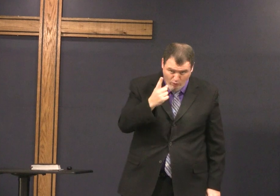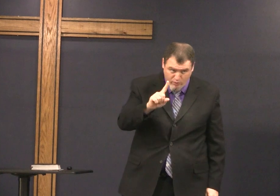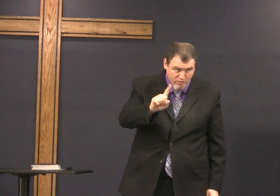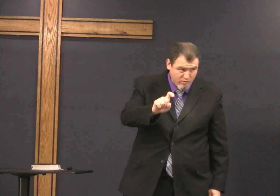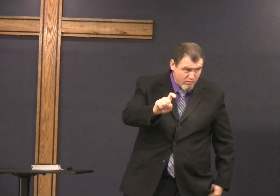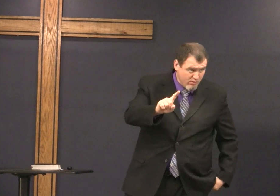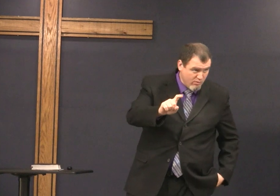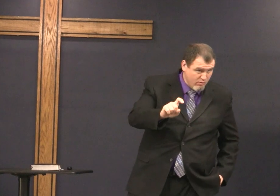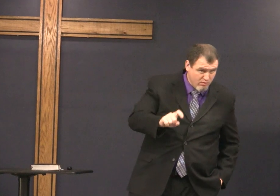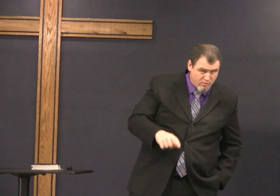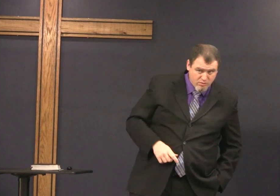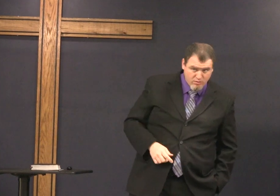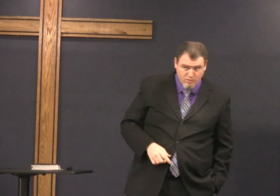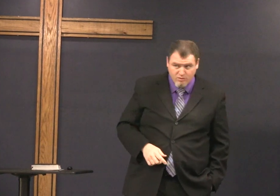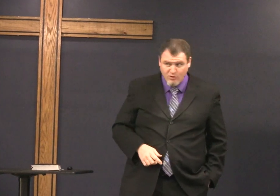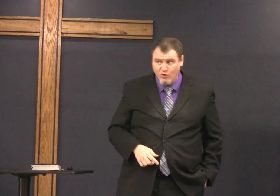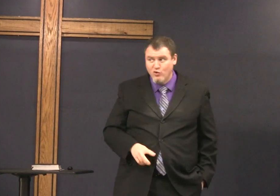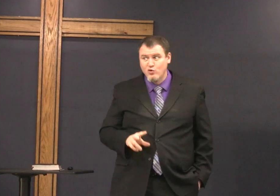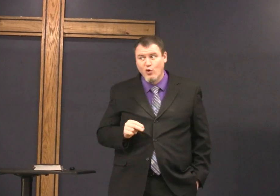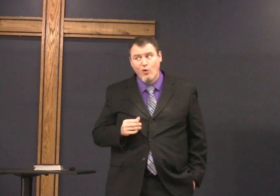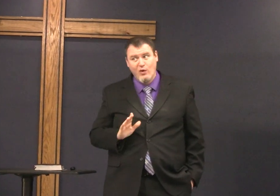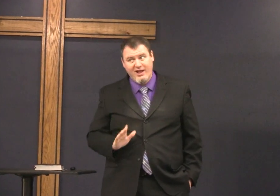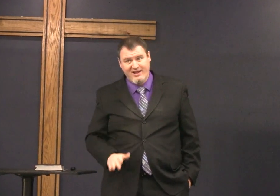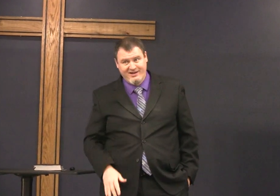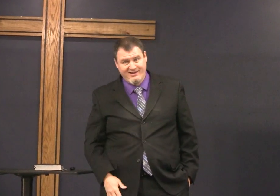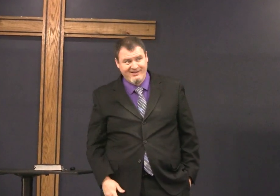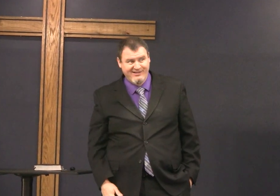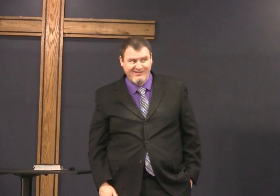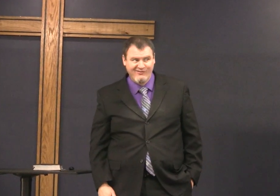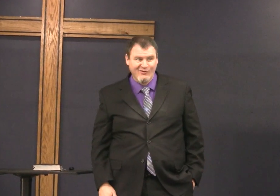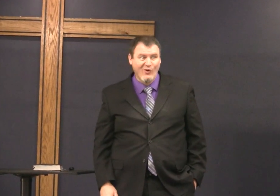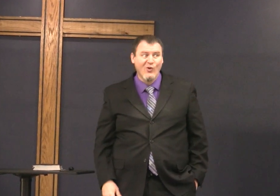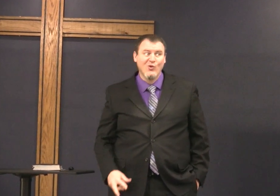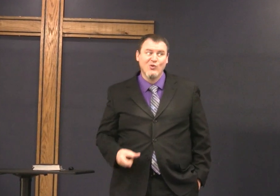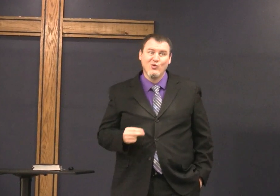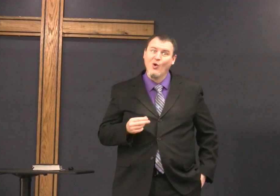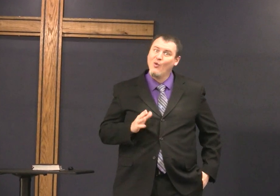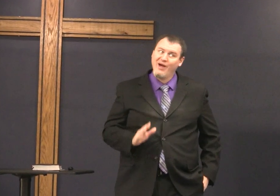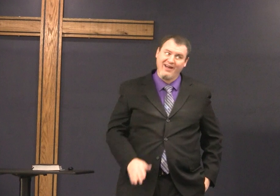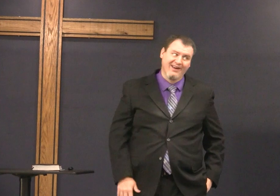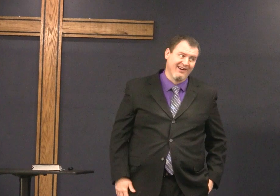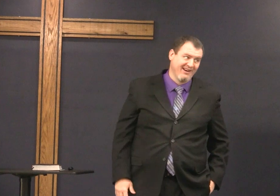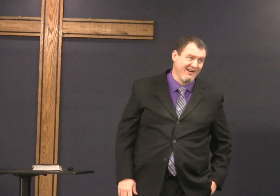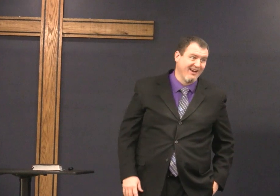Simeon does this do you think you'd get tired of this no way he does not